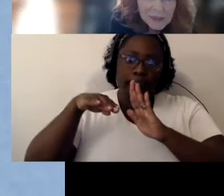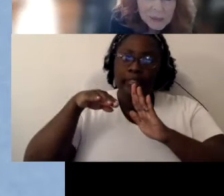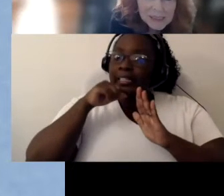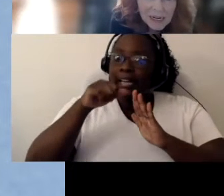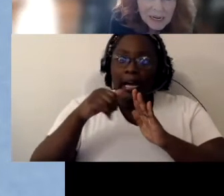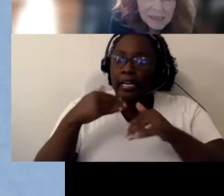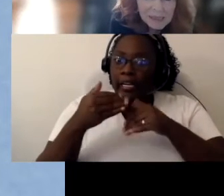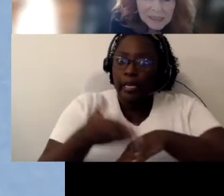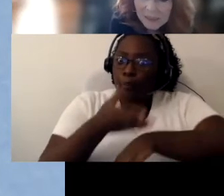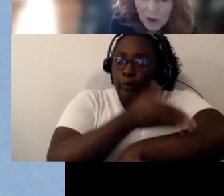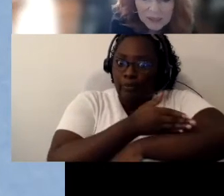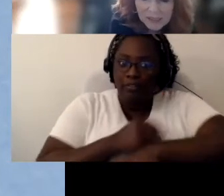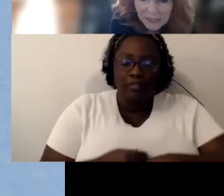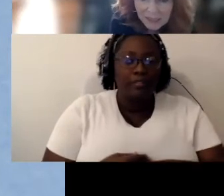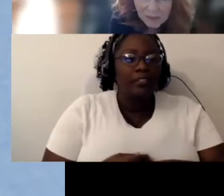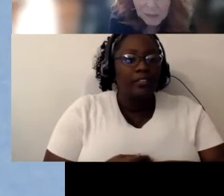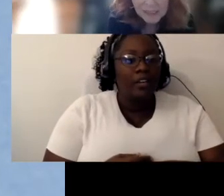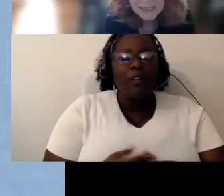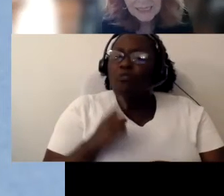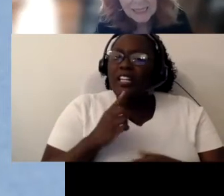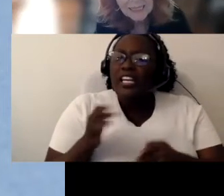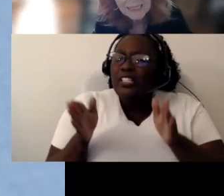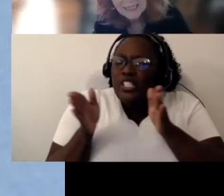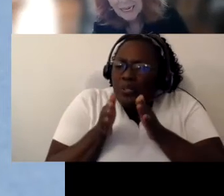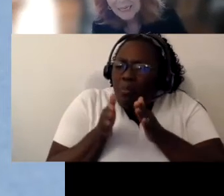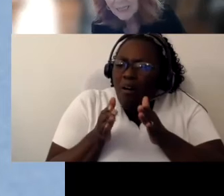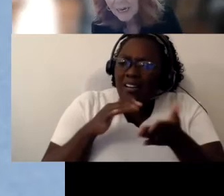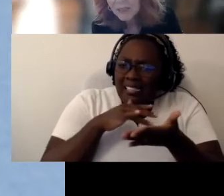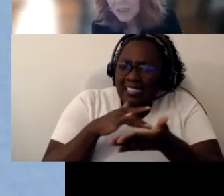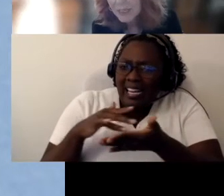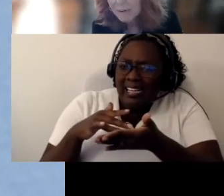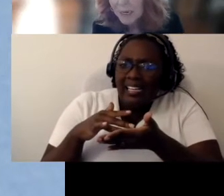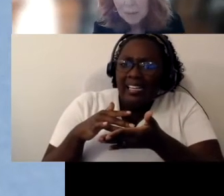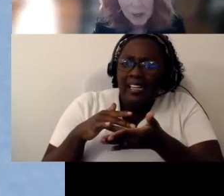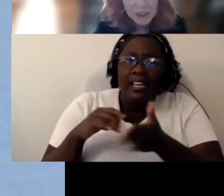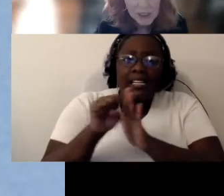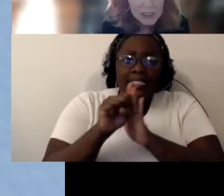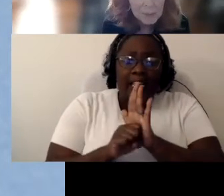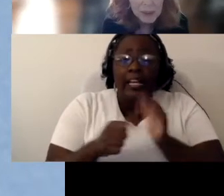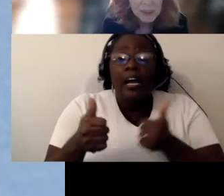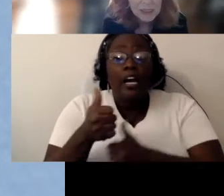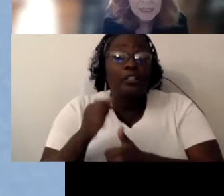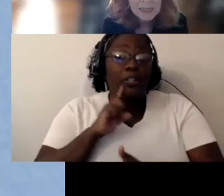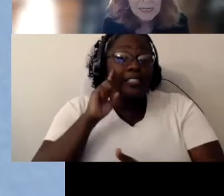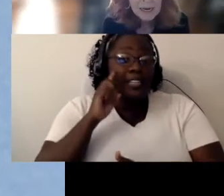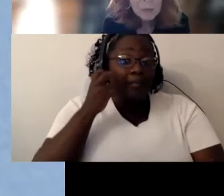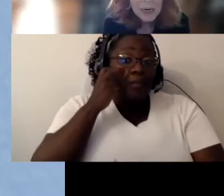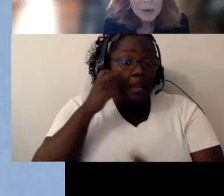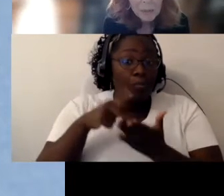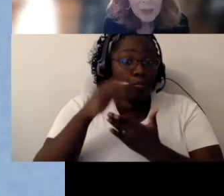This was a small study that was done in a state under a deafblind project person where